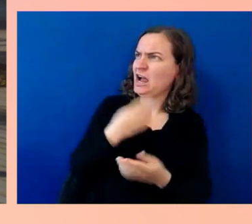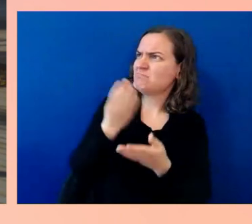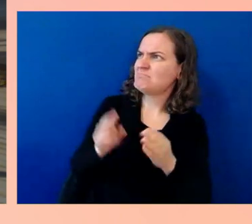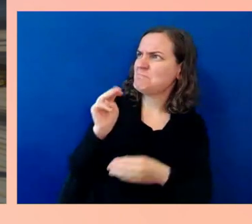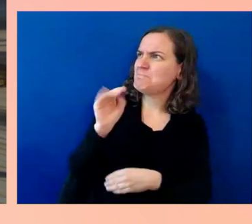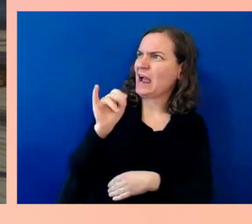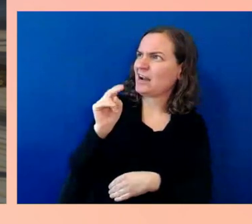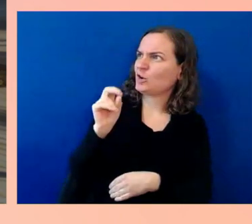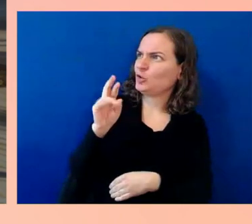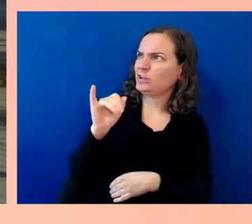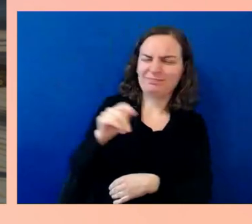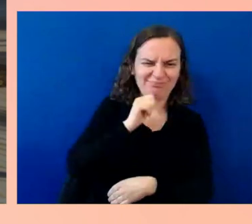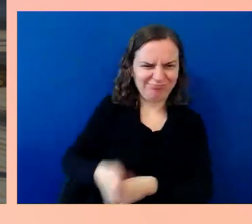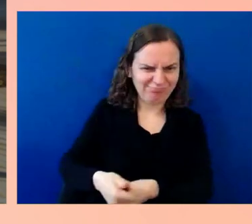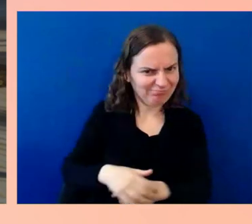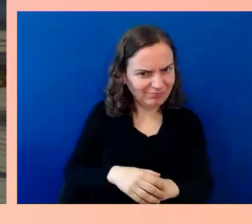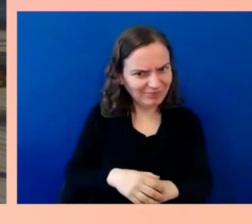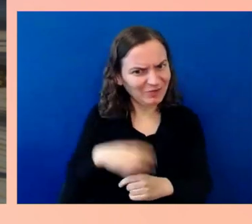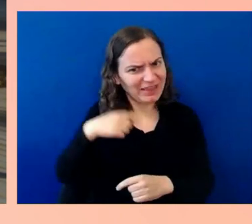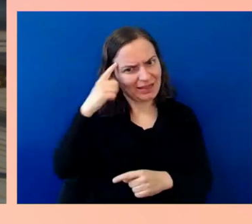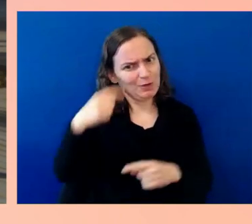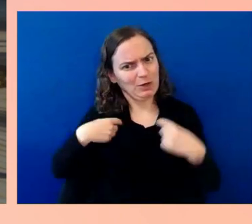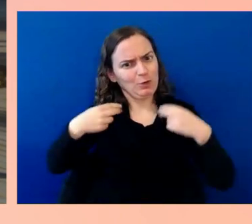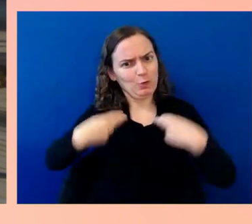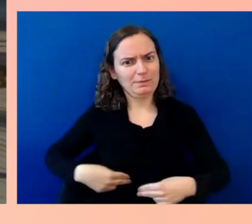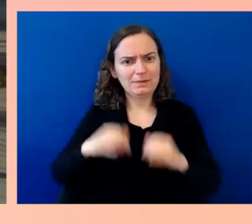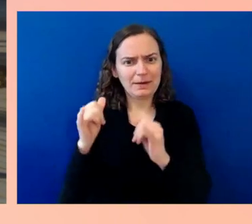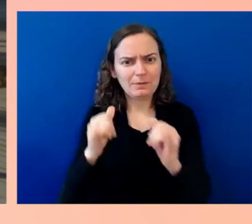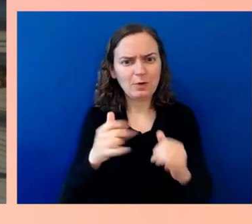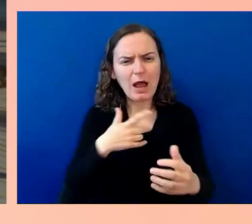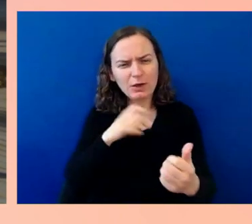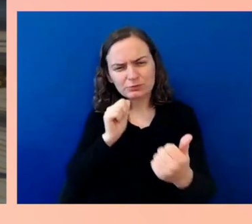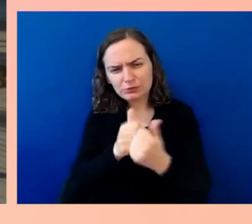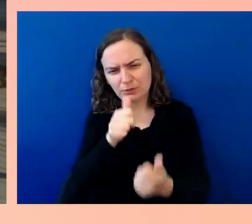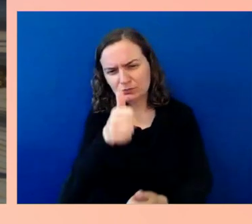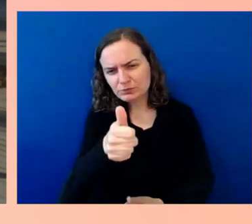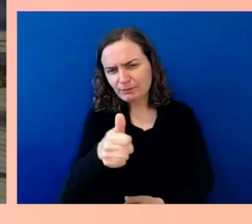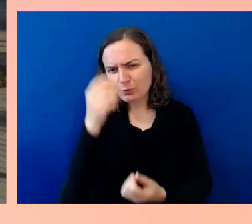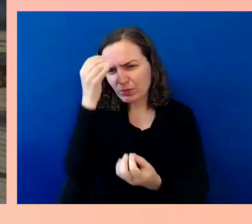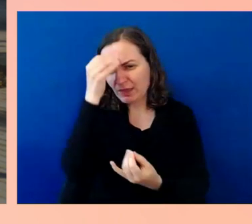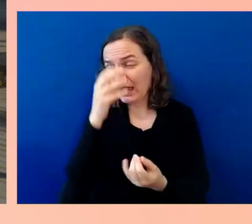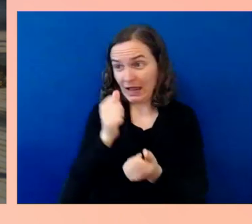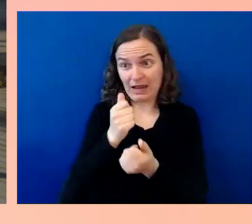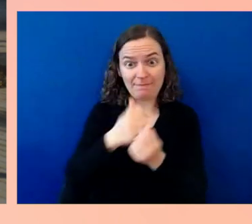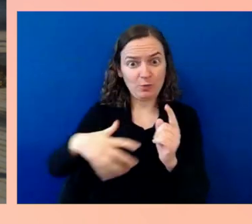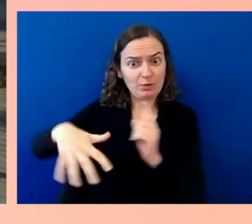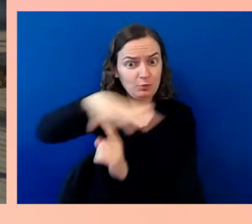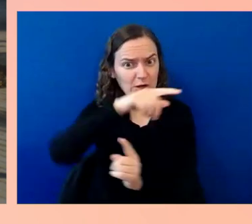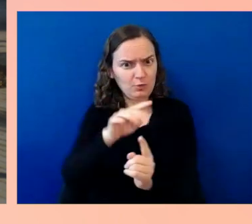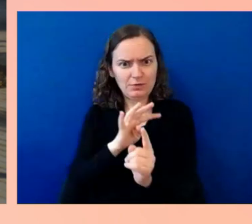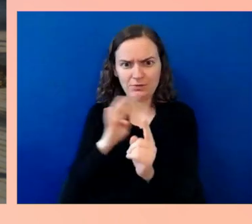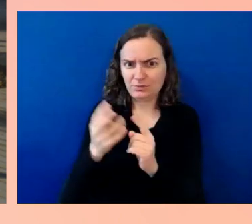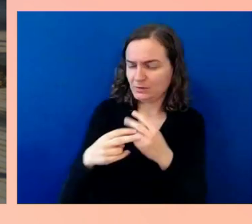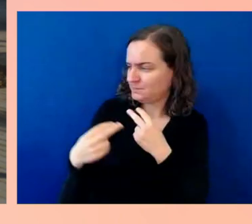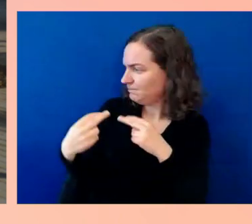everyone around you to raise that bar, to find joy, to find meaning,